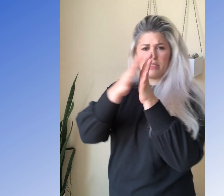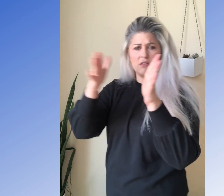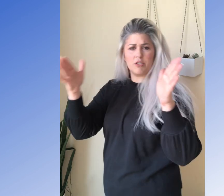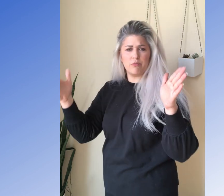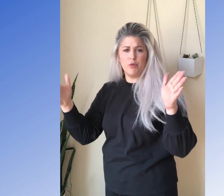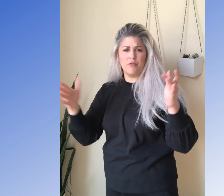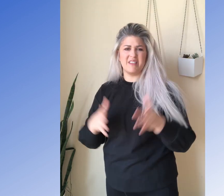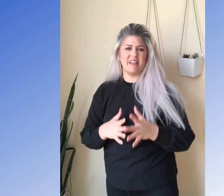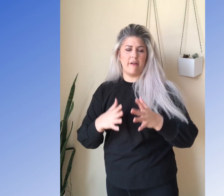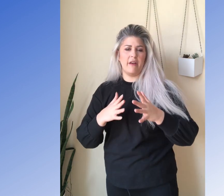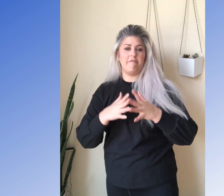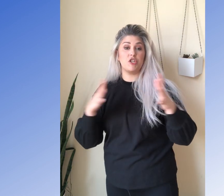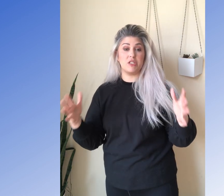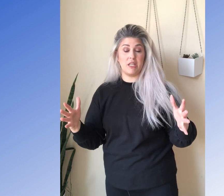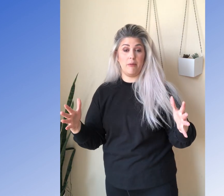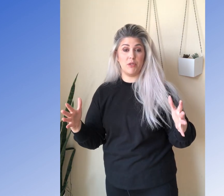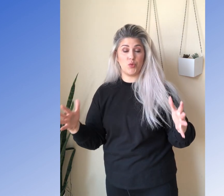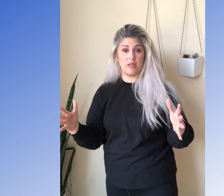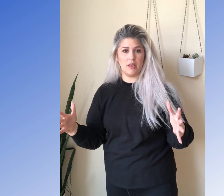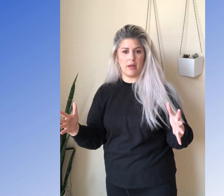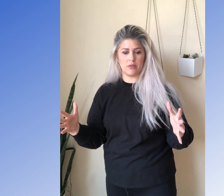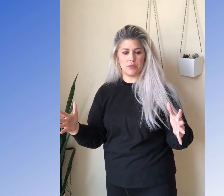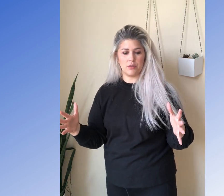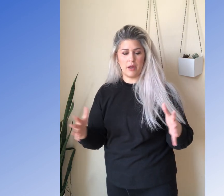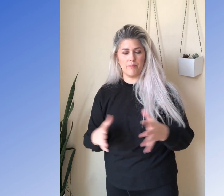So it's still a smoothness and an efficiency between the letters. Okay.